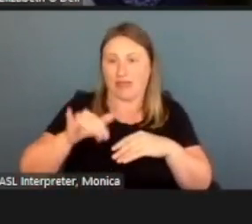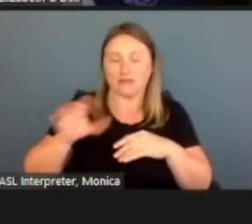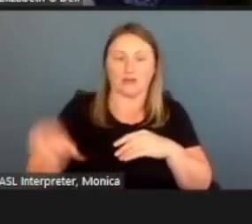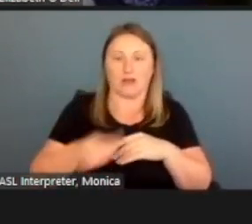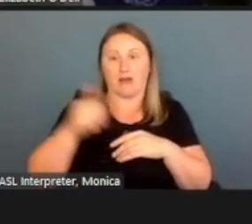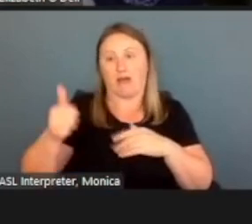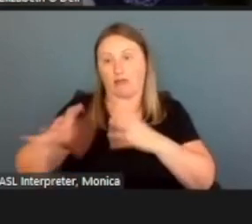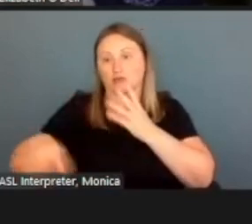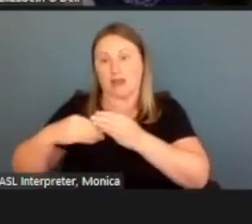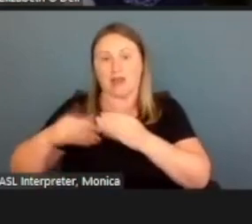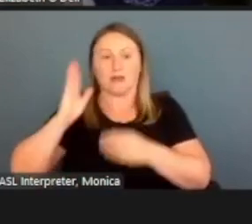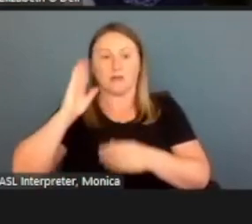We're gonna say, yes.